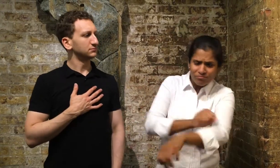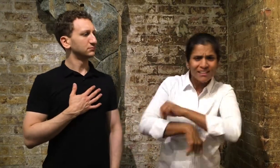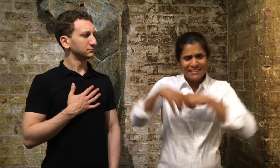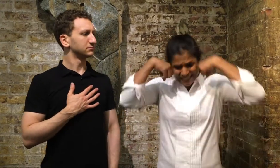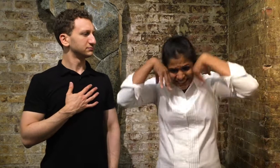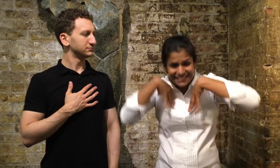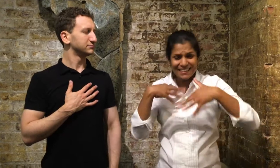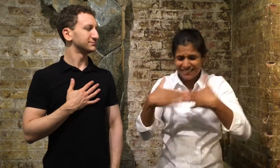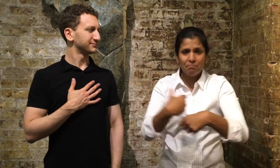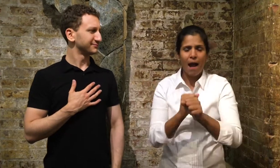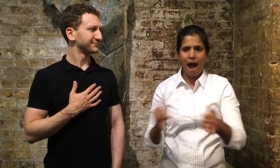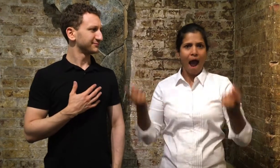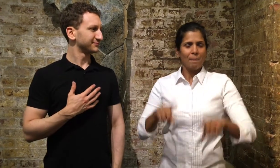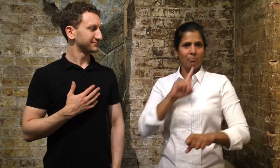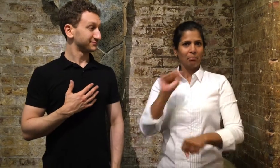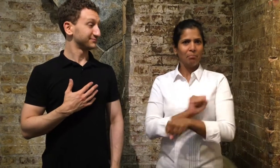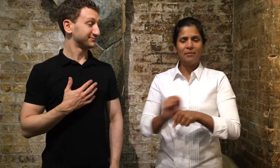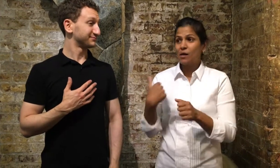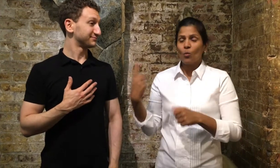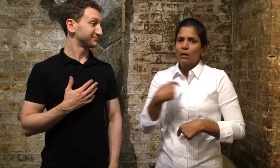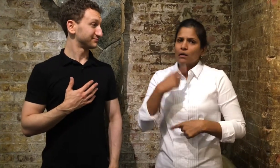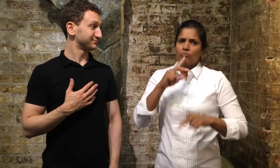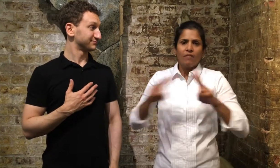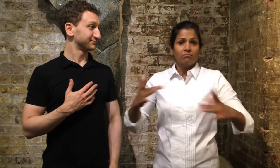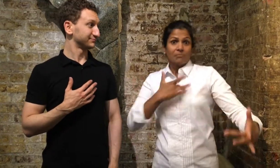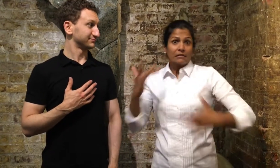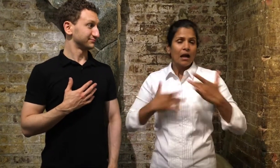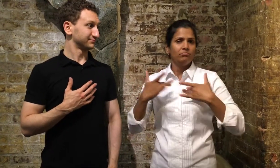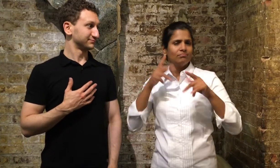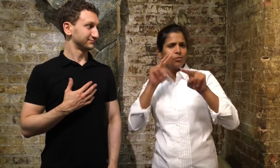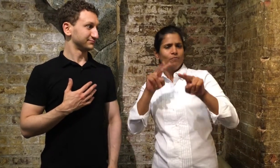And we would be remiss if we didn't take this time to also thank our